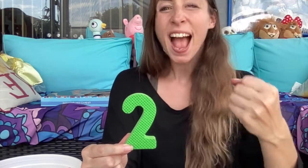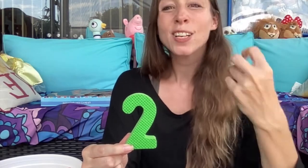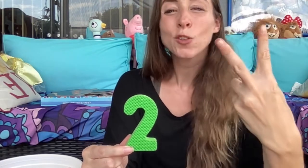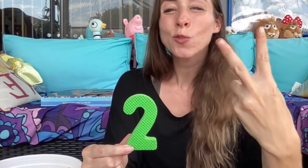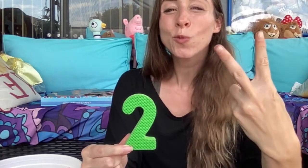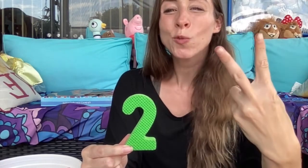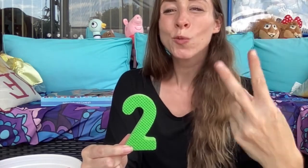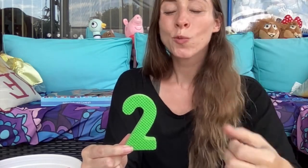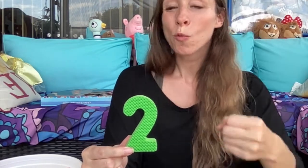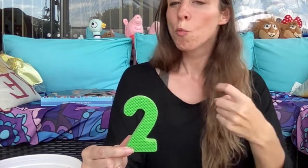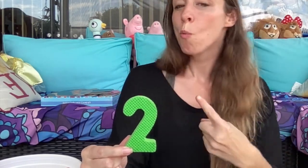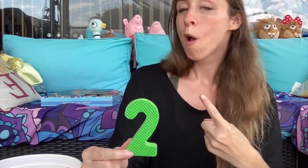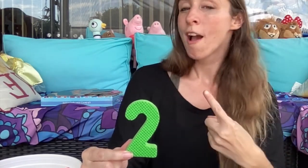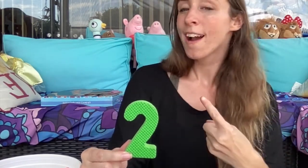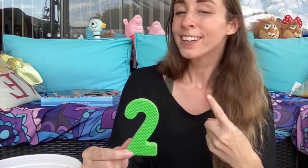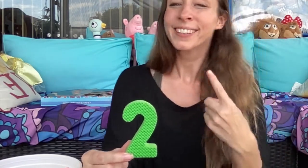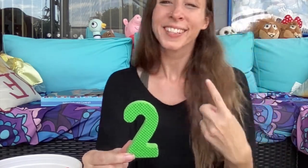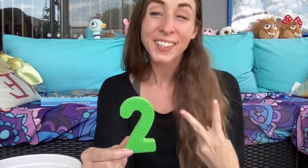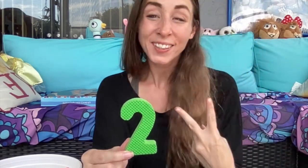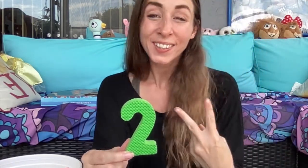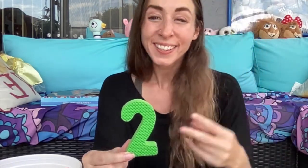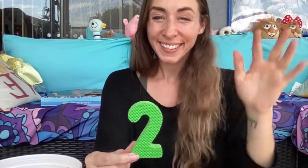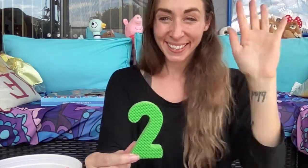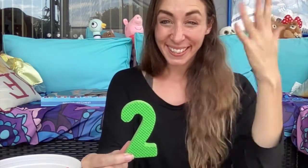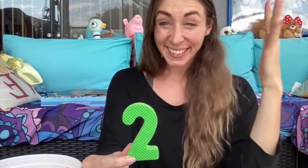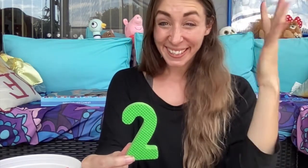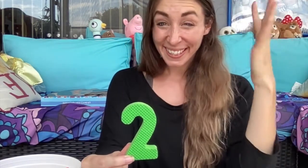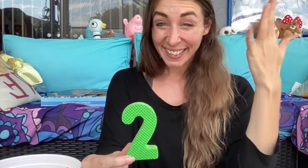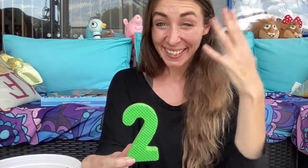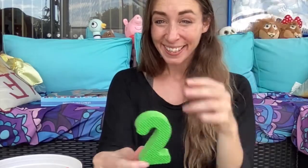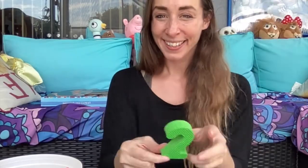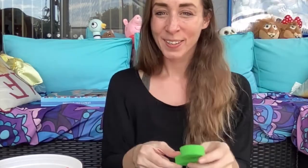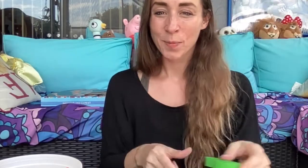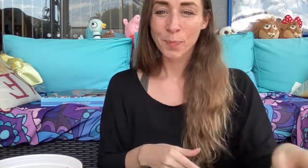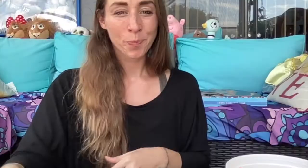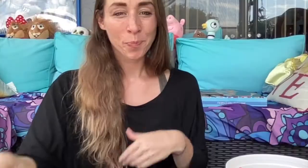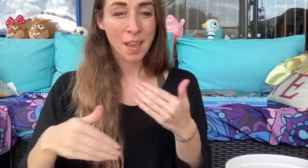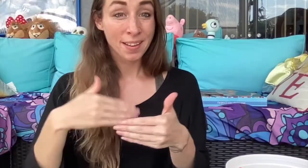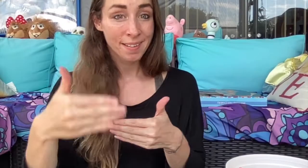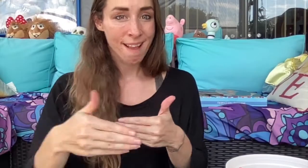Yeah it's a two! One, two!